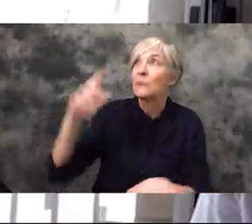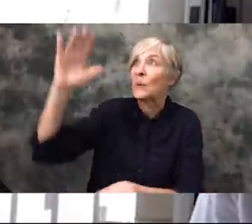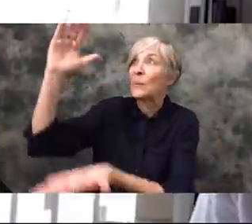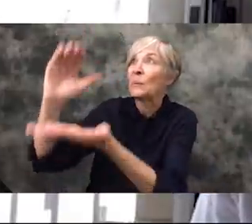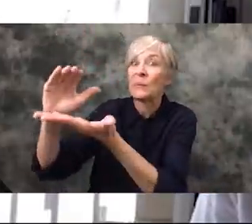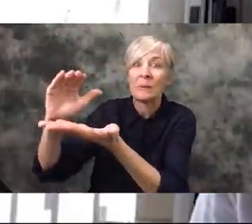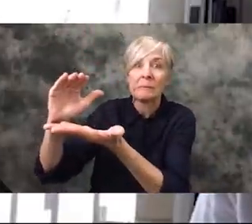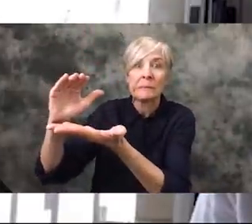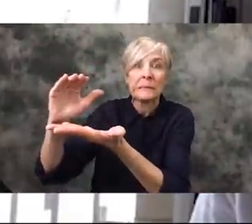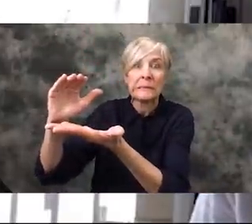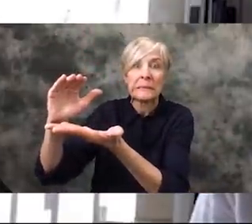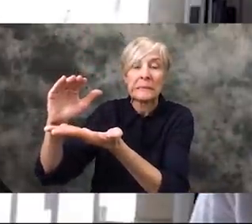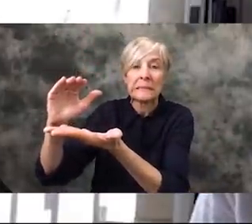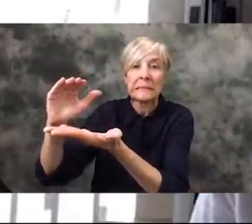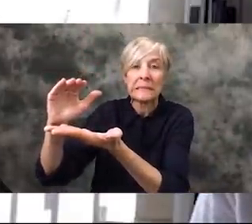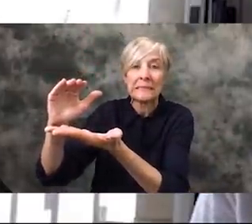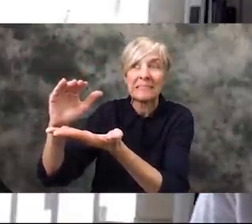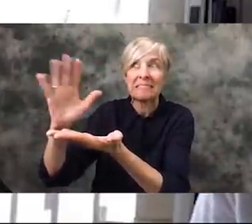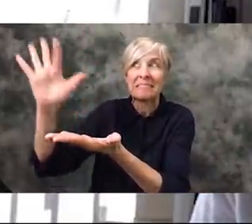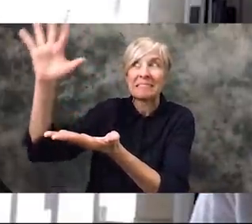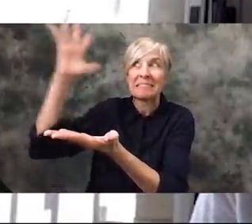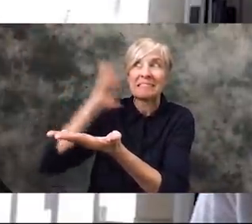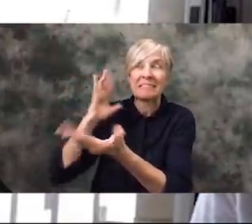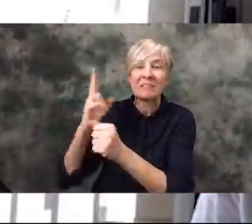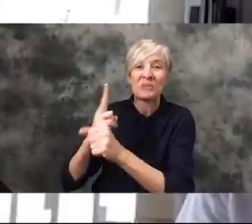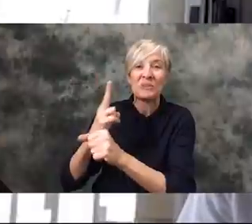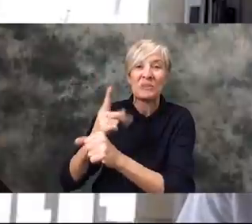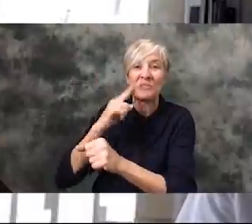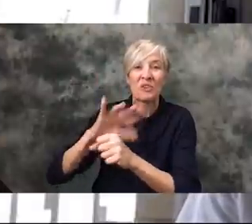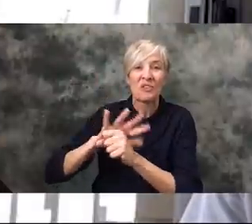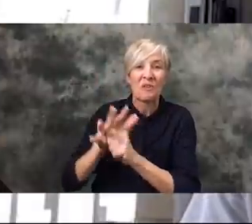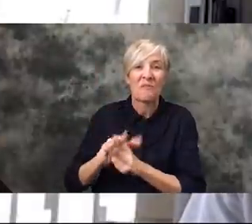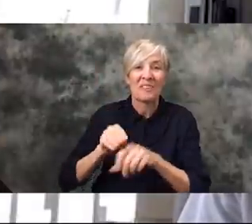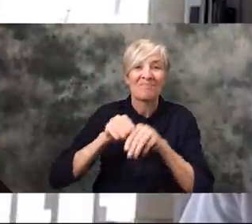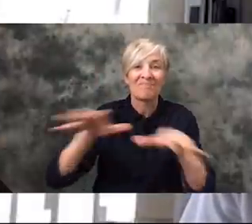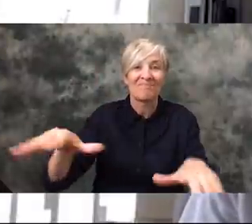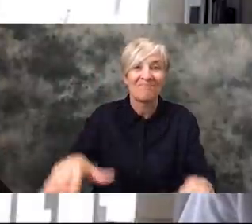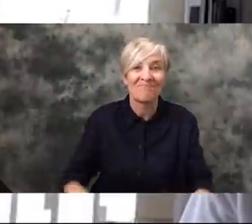significantly less superannuation than they would have. In Australia